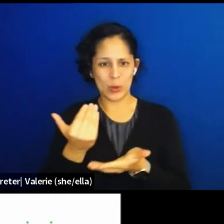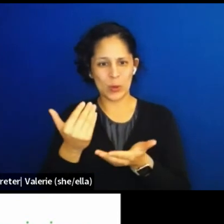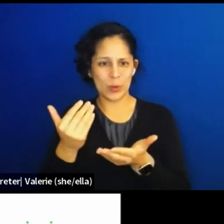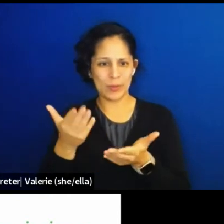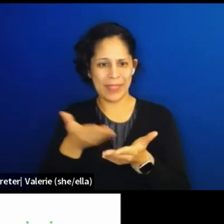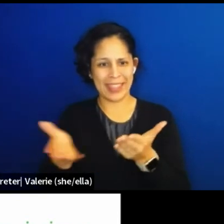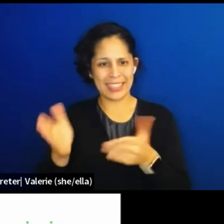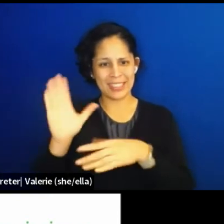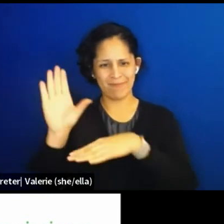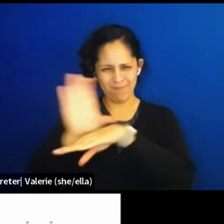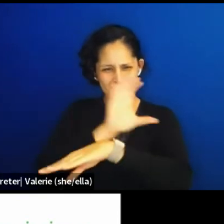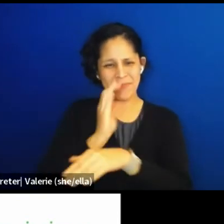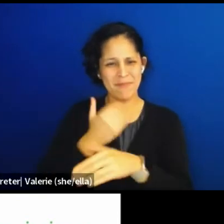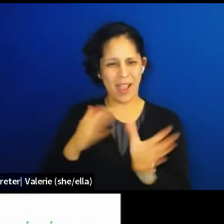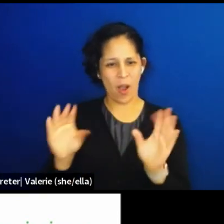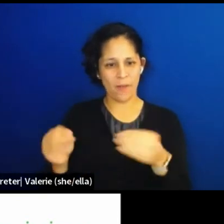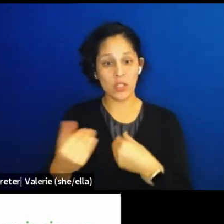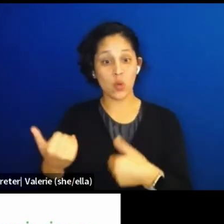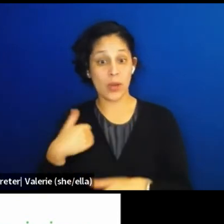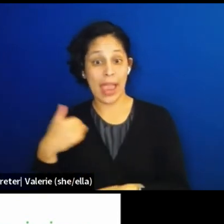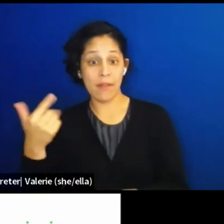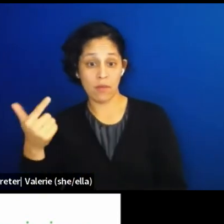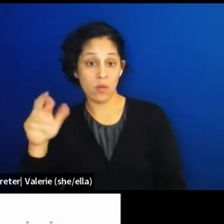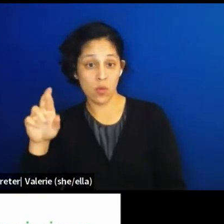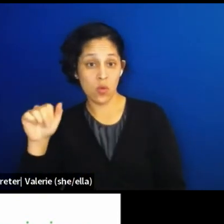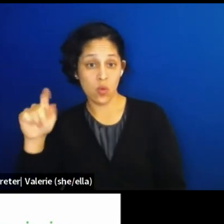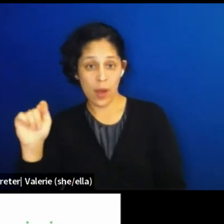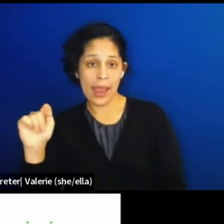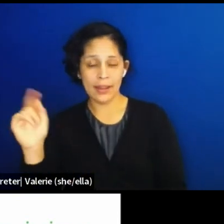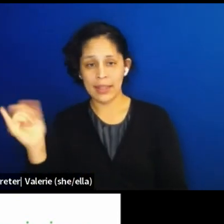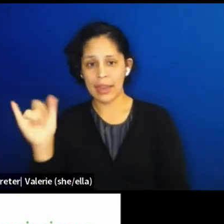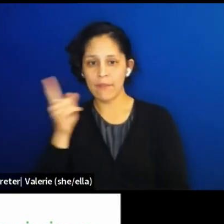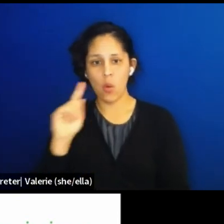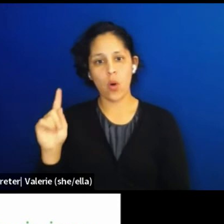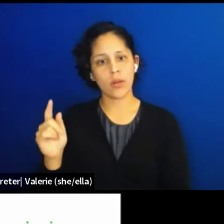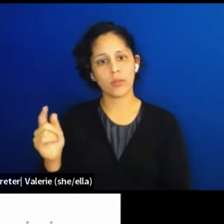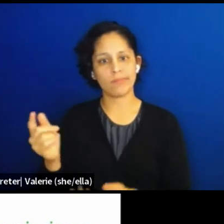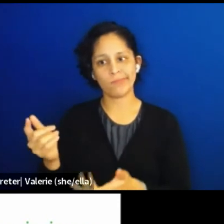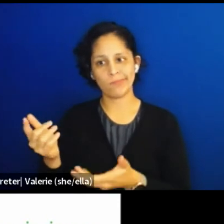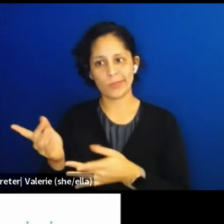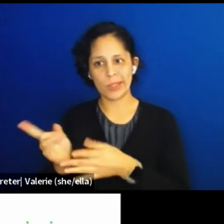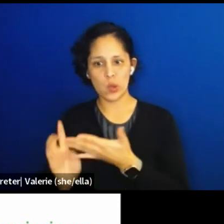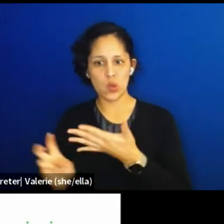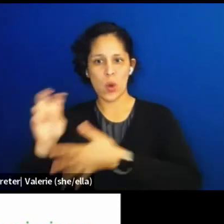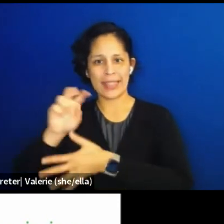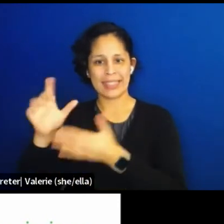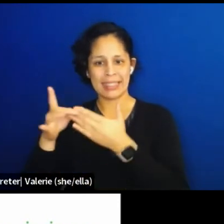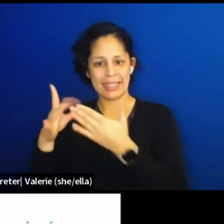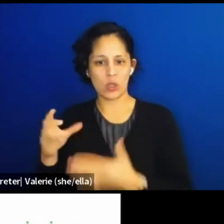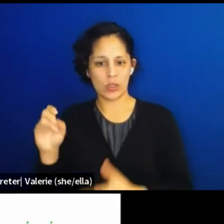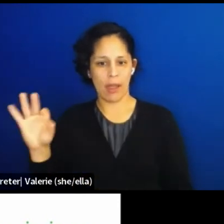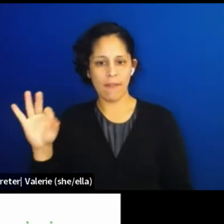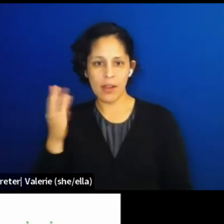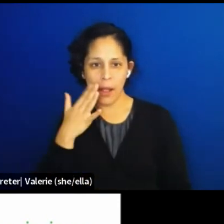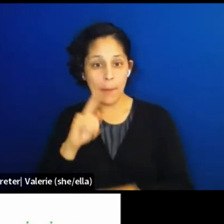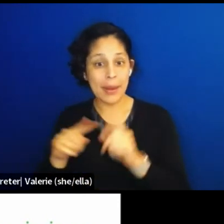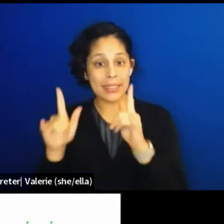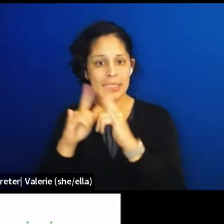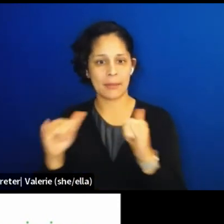like the rising leaders of color, but more than anything, TCG acts on the most existential issues facing our field today.